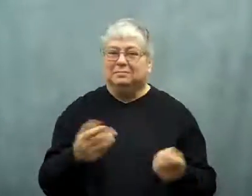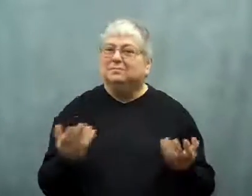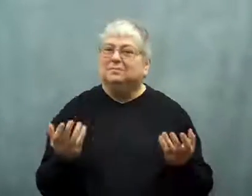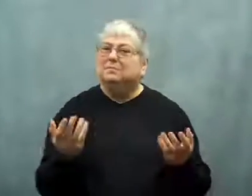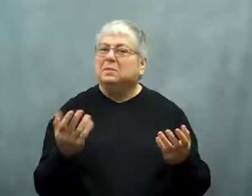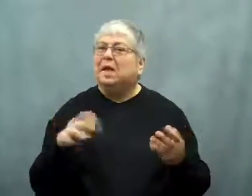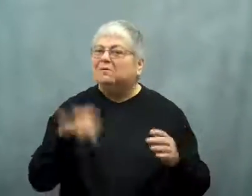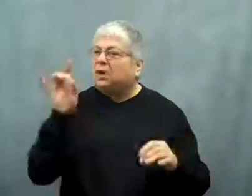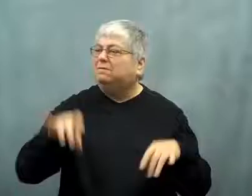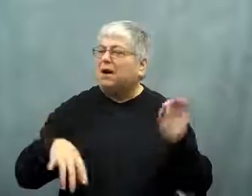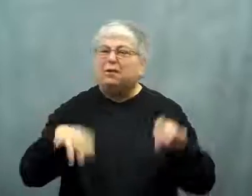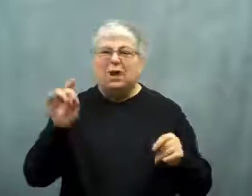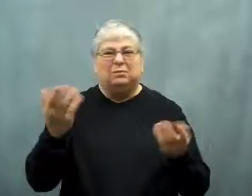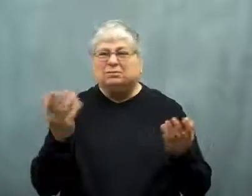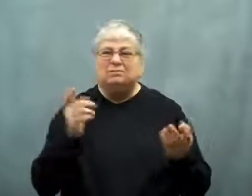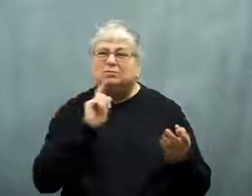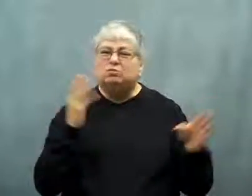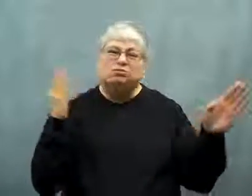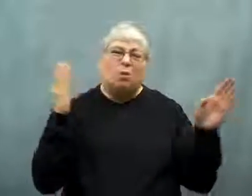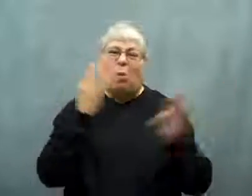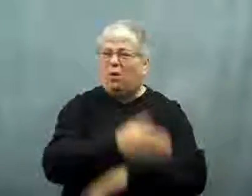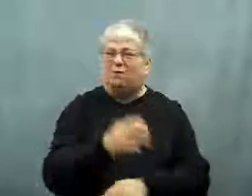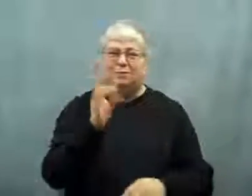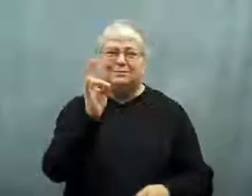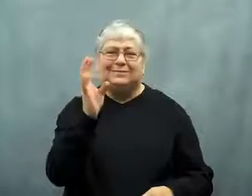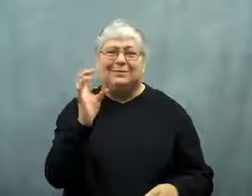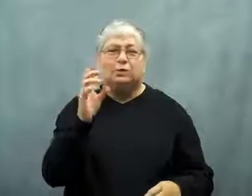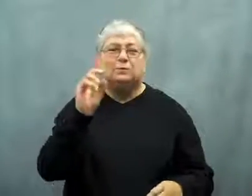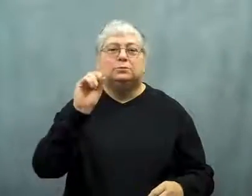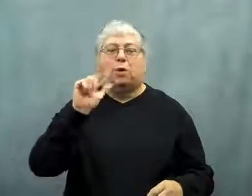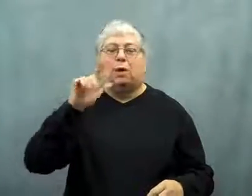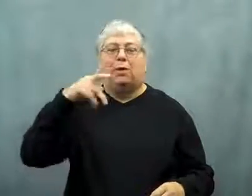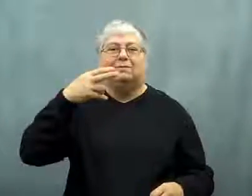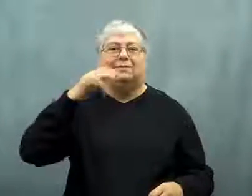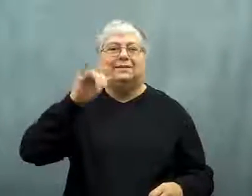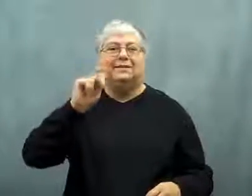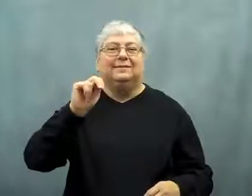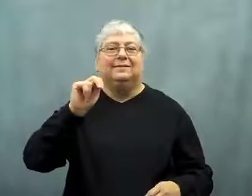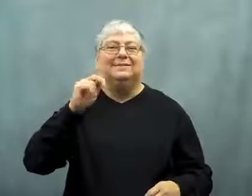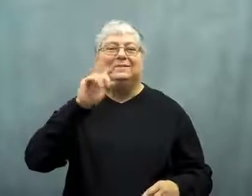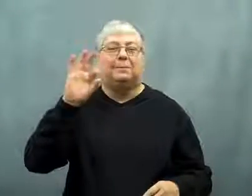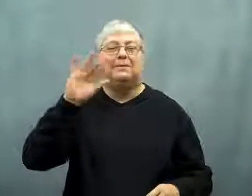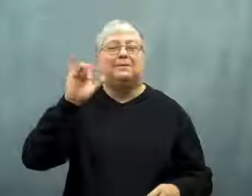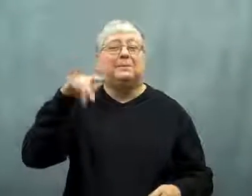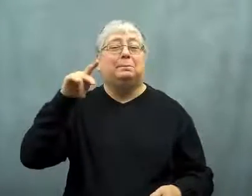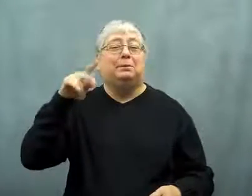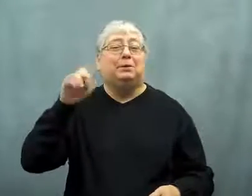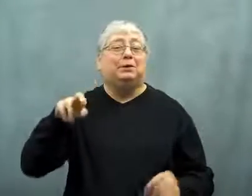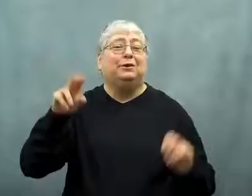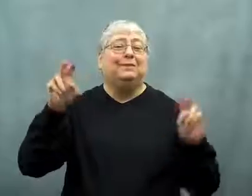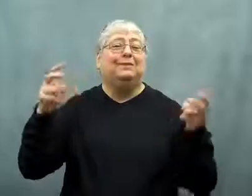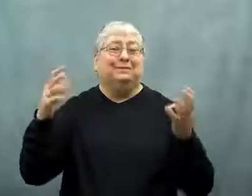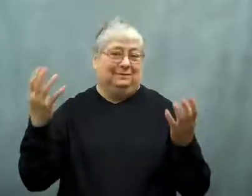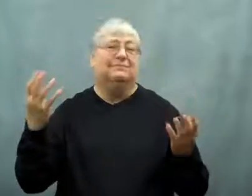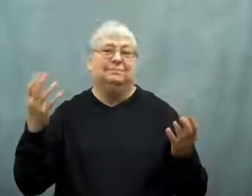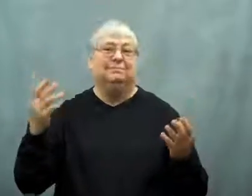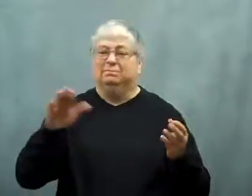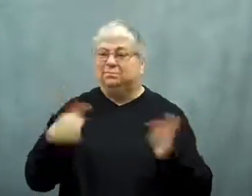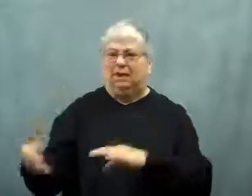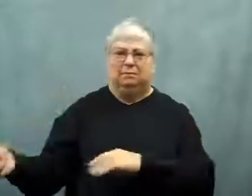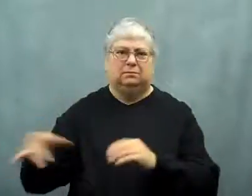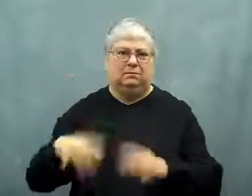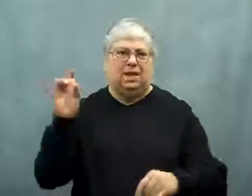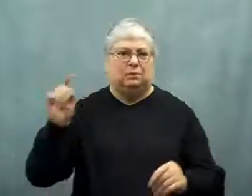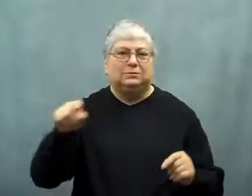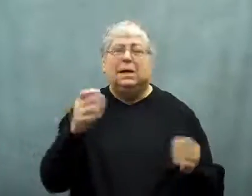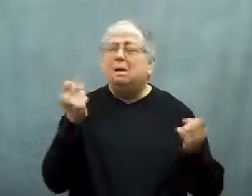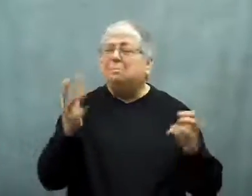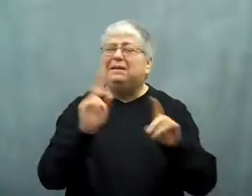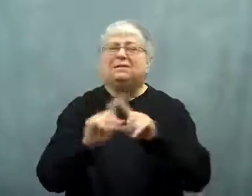over 700 dead dolphins have been found.